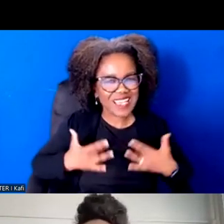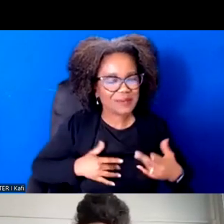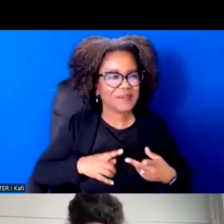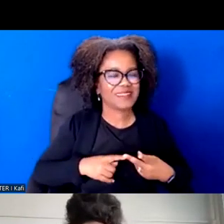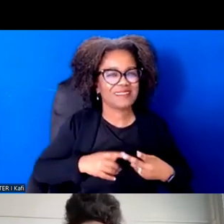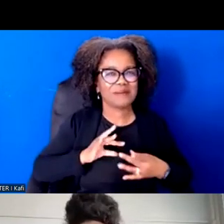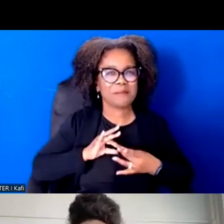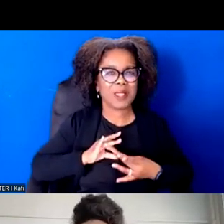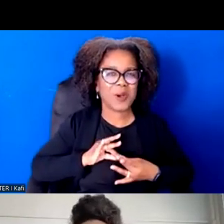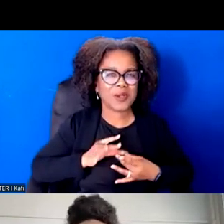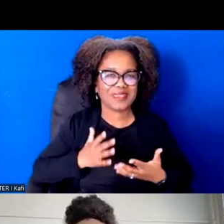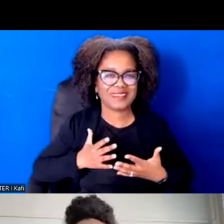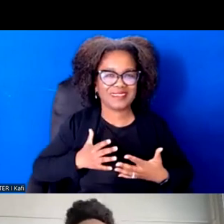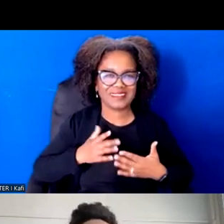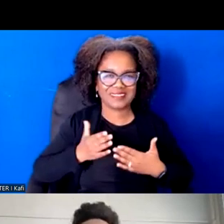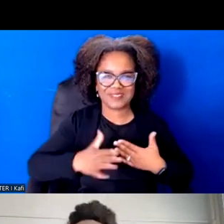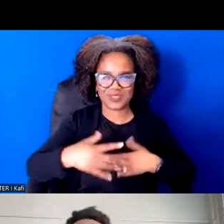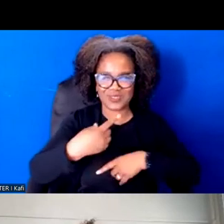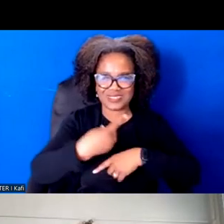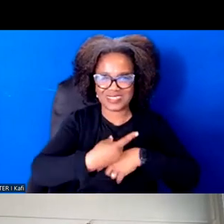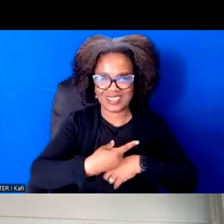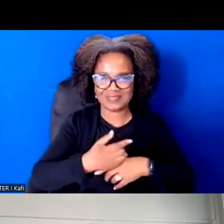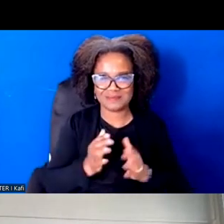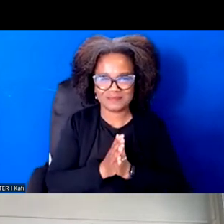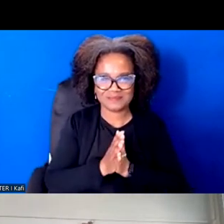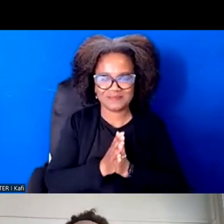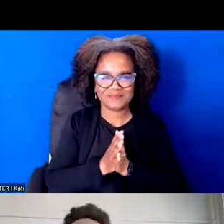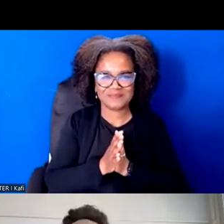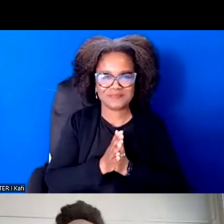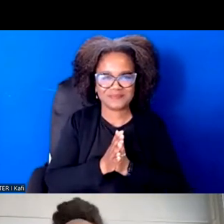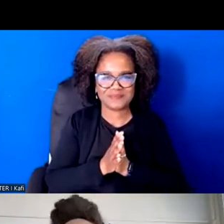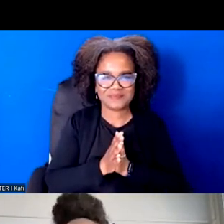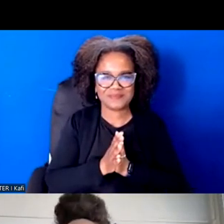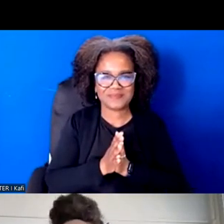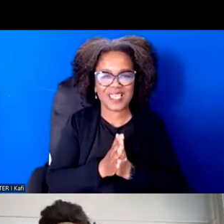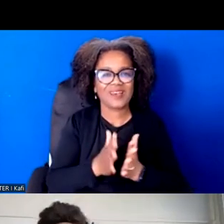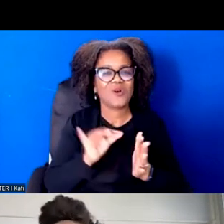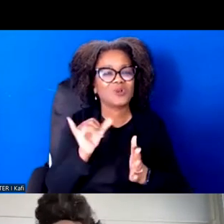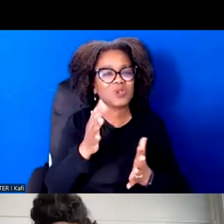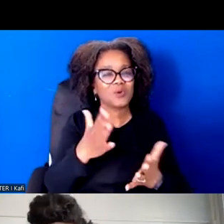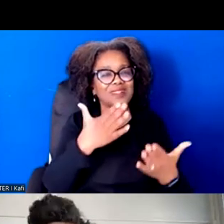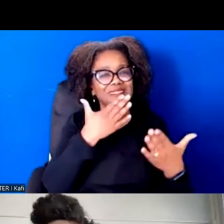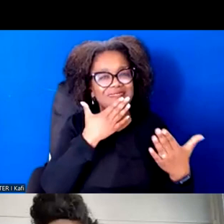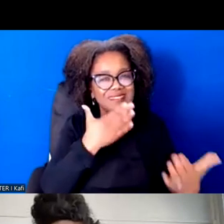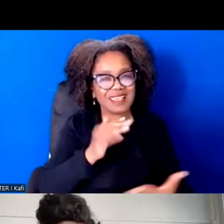about your day and just want to make a very, very deep vow to Ashley, to Jung Hee, to Jon,